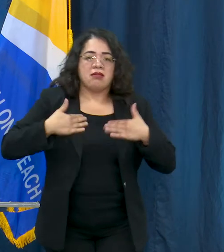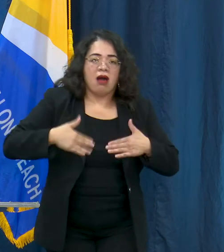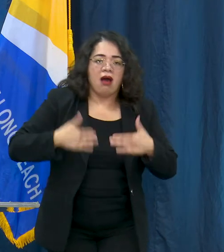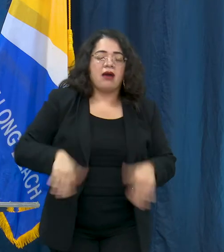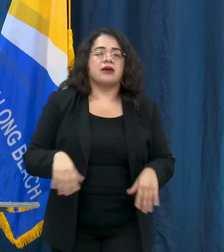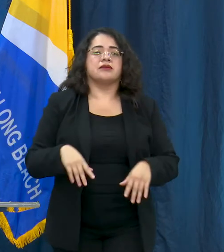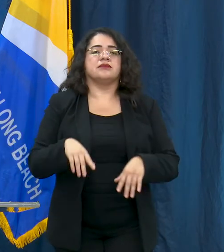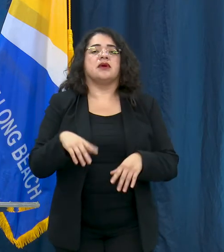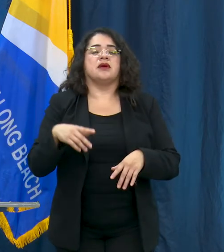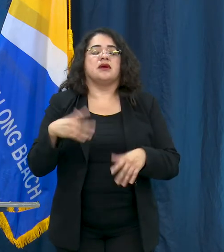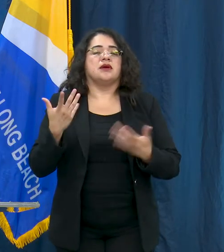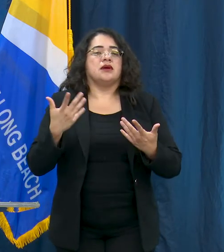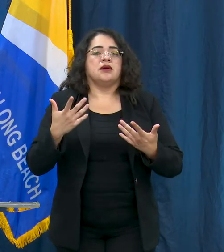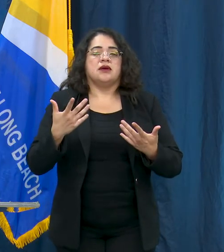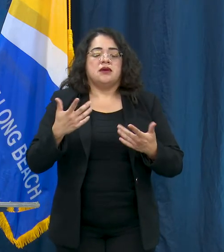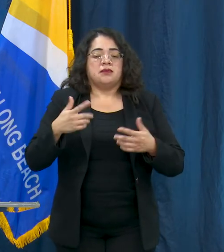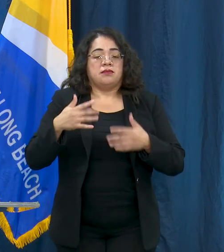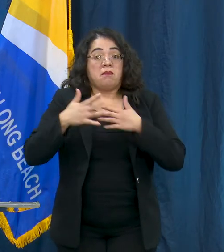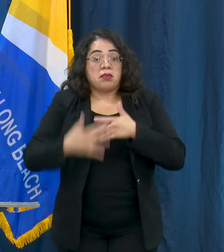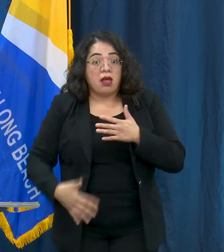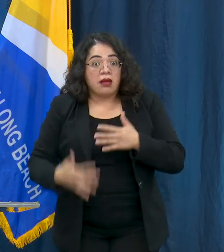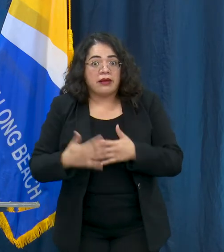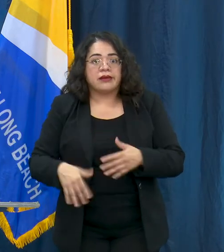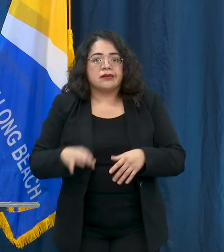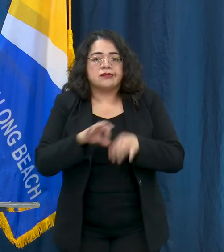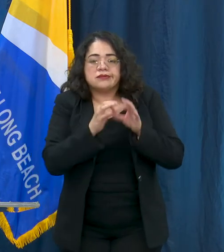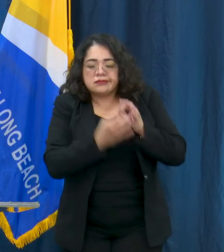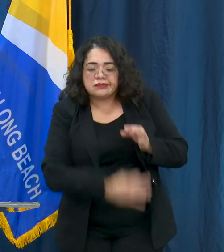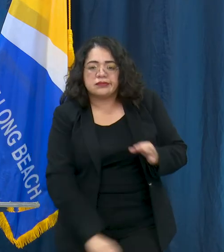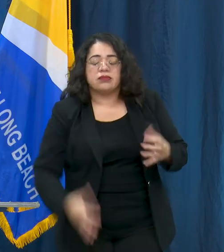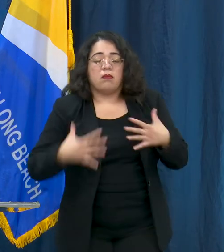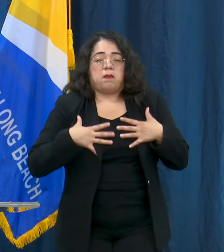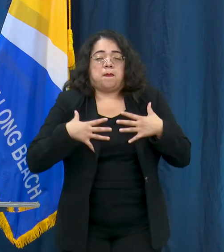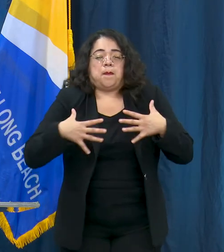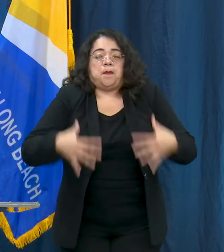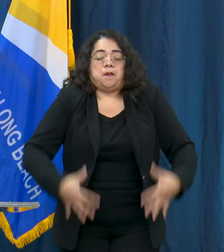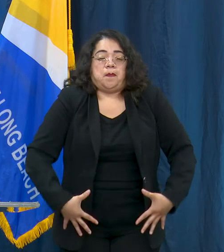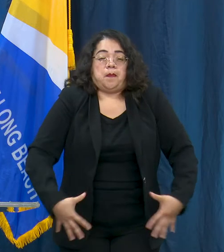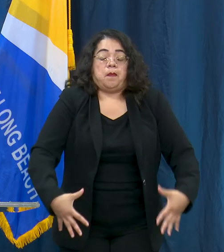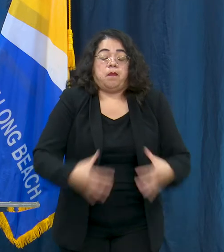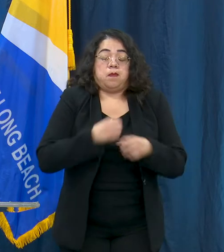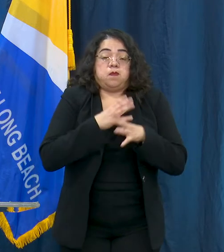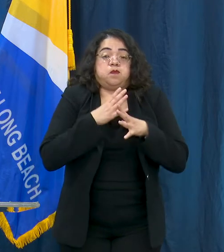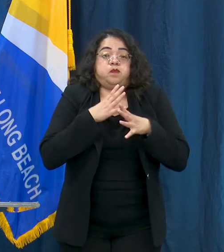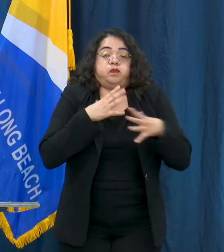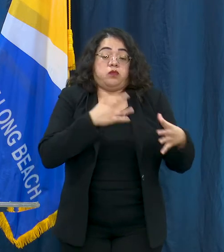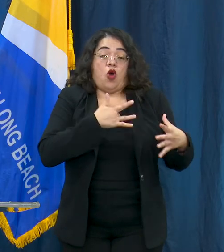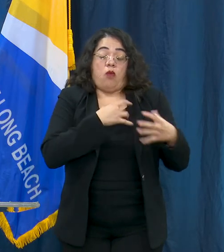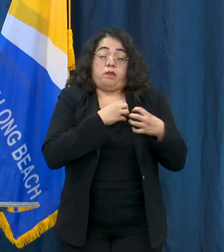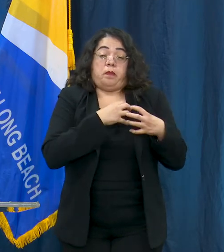of MISC in Long Beach, I wanted to make people aware of this rare but serious